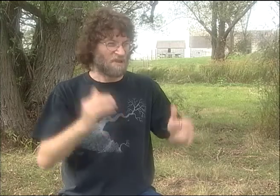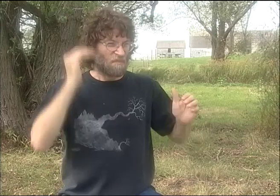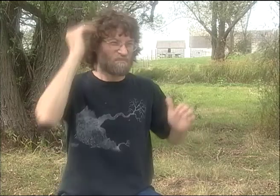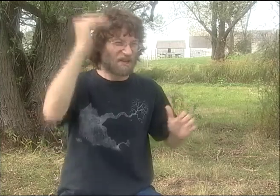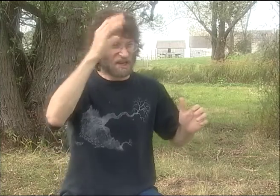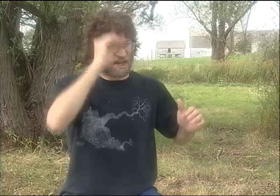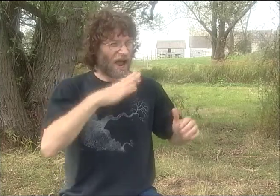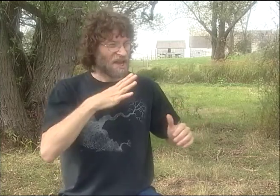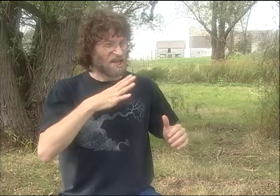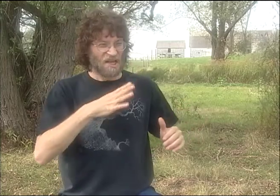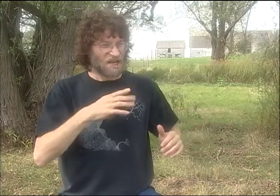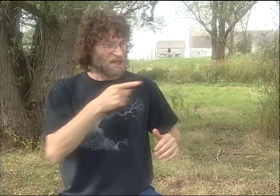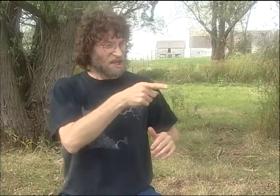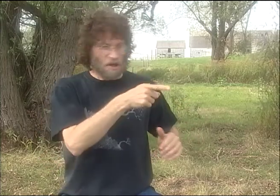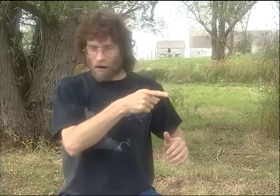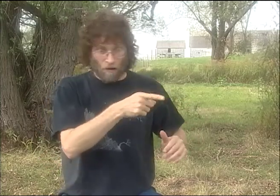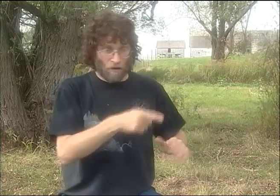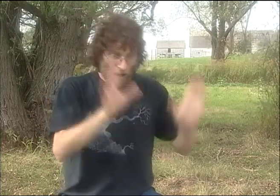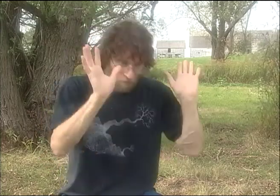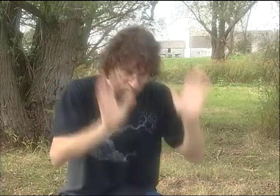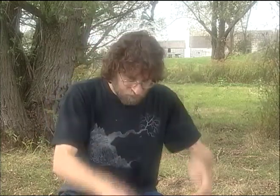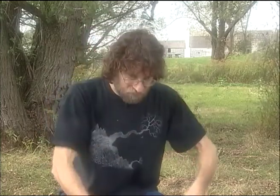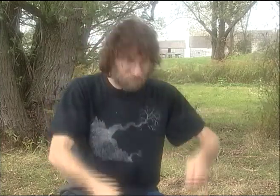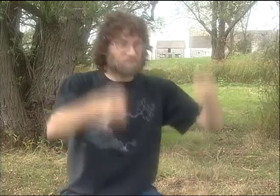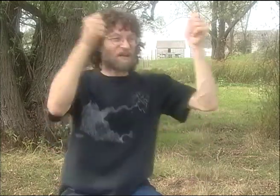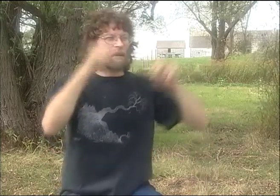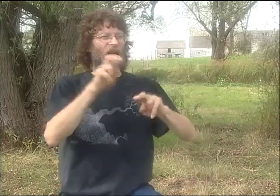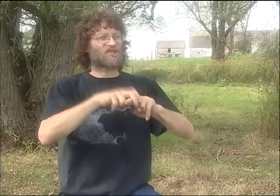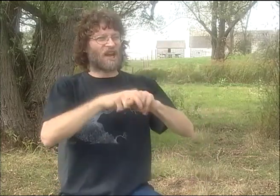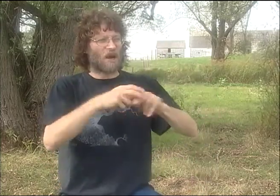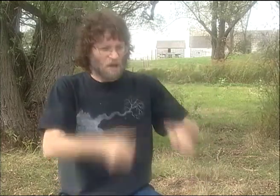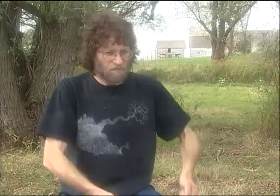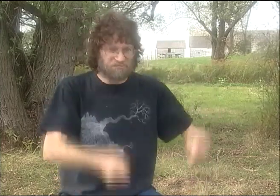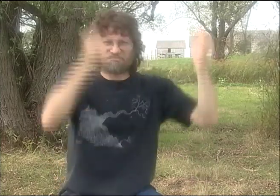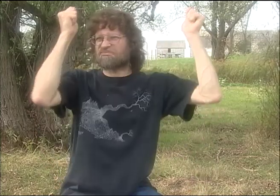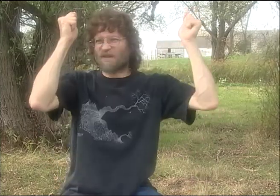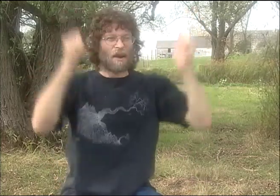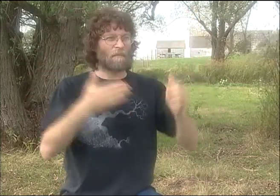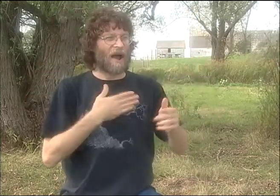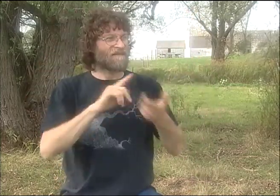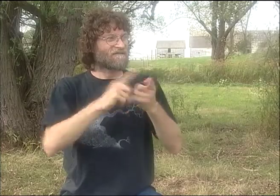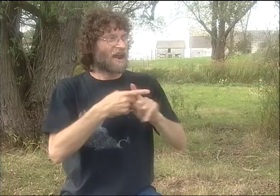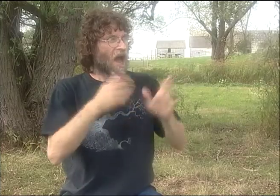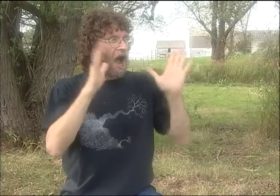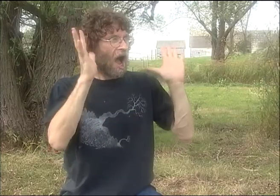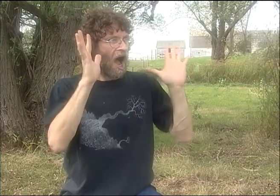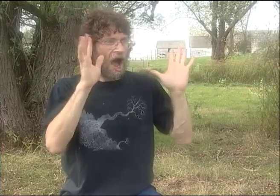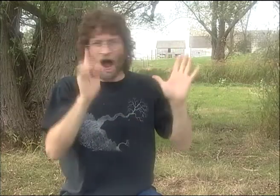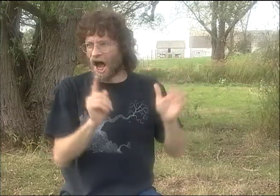AND HE REALLY THOUGHT THAT THE NAZIS WERE GOING TO KILL HIM. SO HE'S THIS BIG GUY, RIGHT?